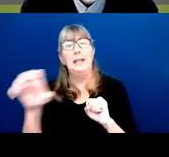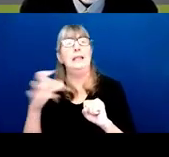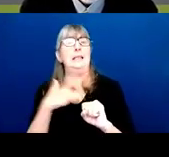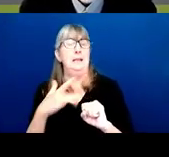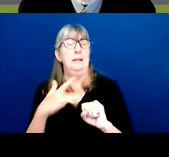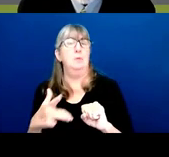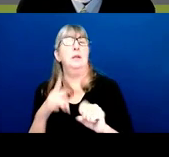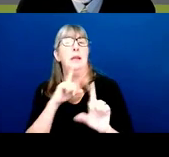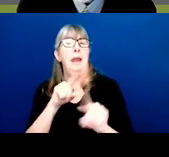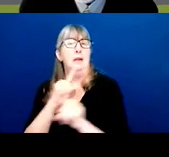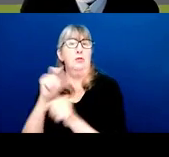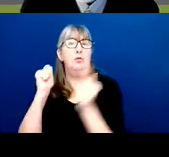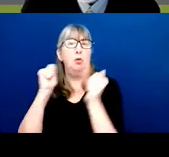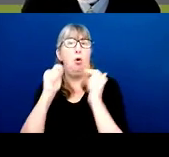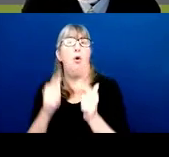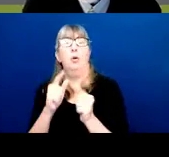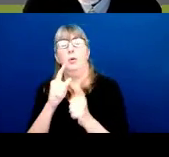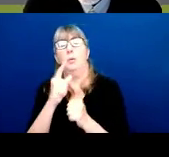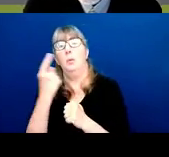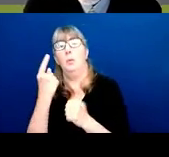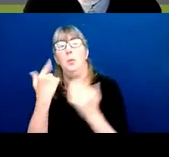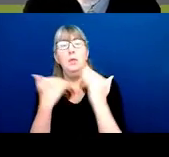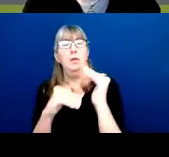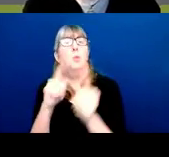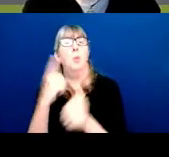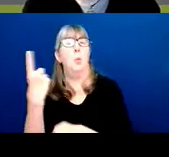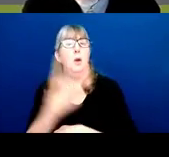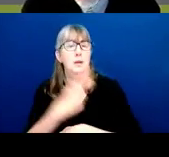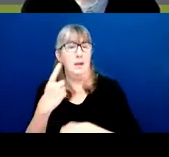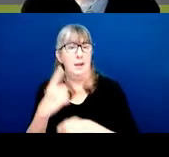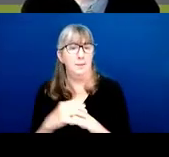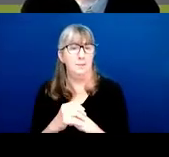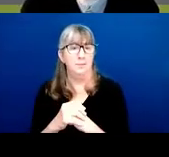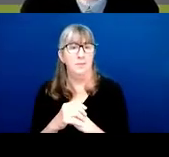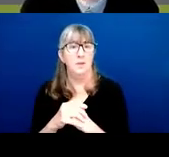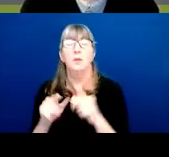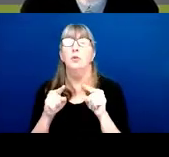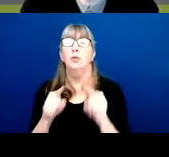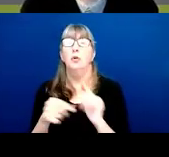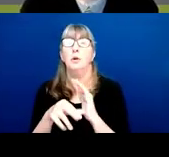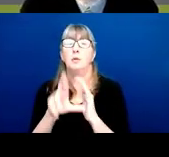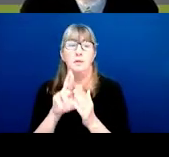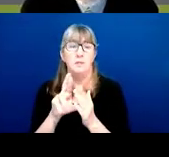If the application has already been processed and is under review, you have a couple of options.